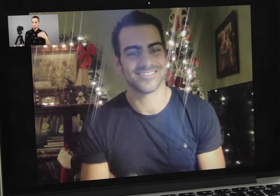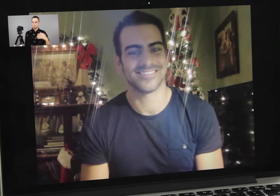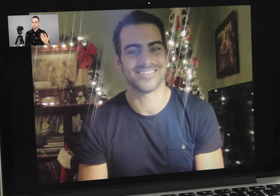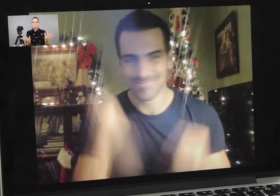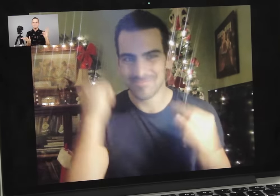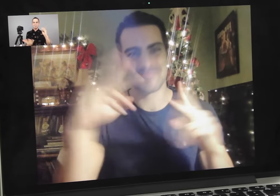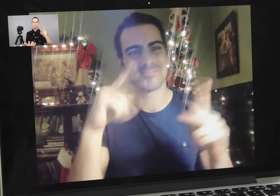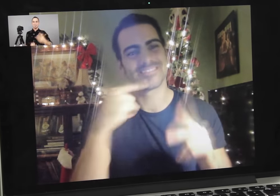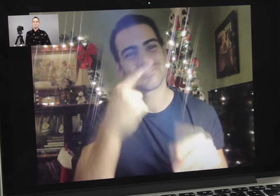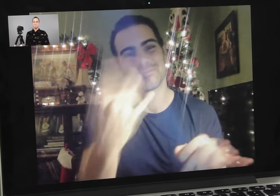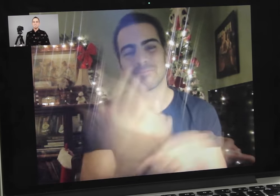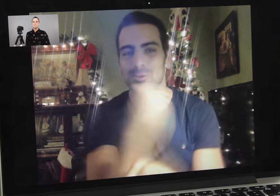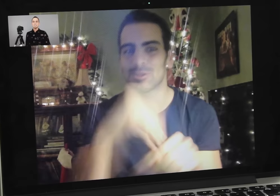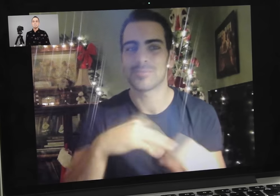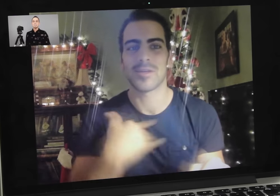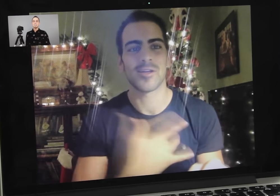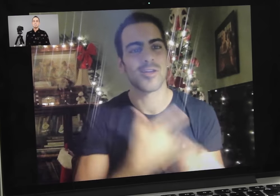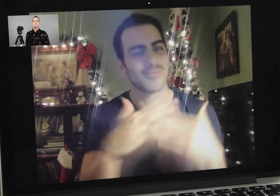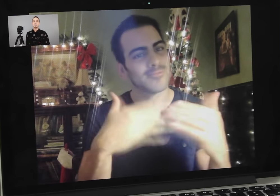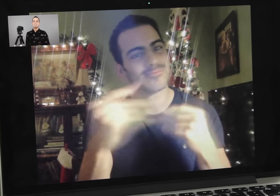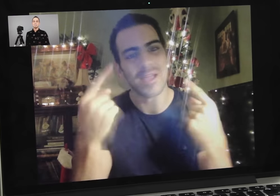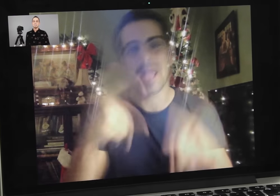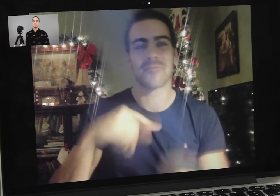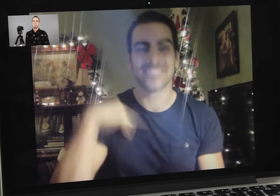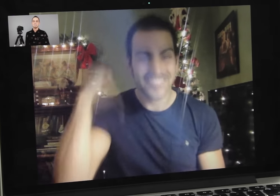Many people told me, “You’ve won in my heart, no matter what happens.”